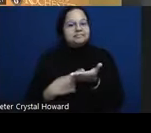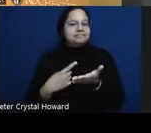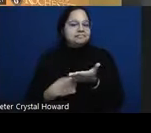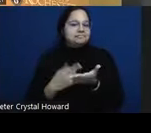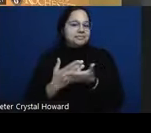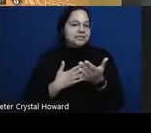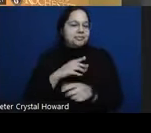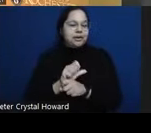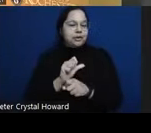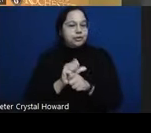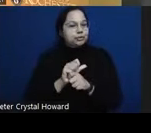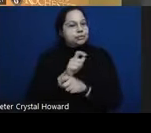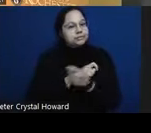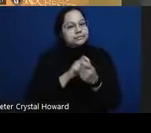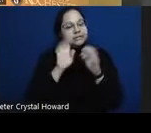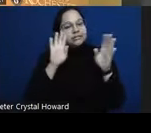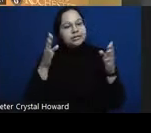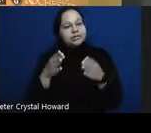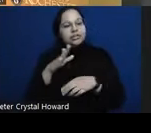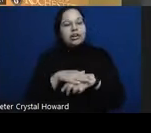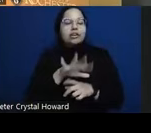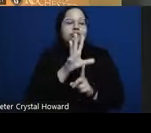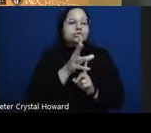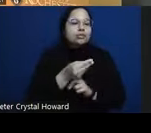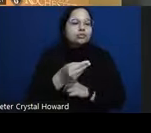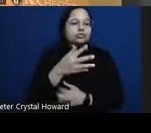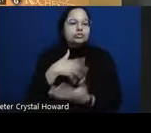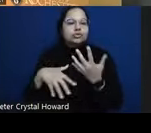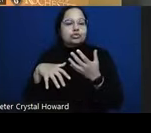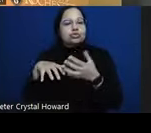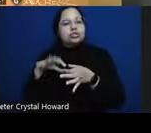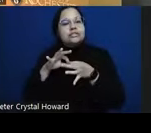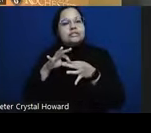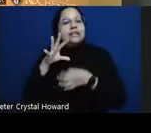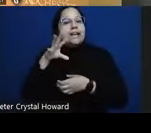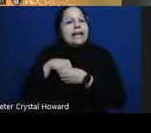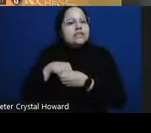particularly focused on cultural social engagement and the experience of belonging among Hispanic